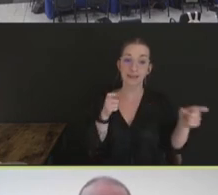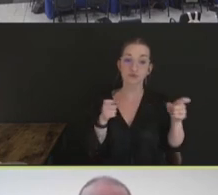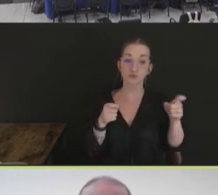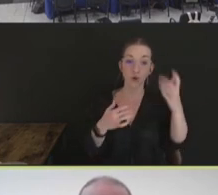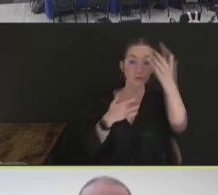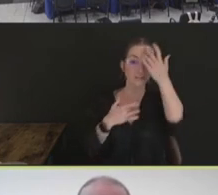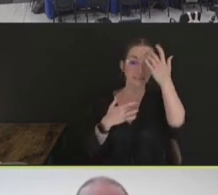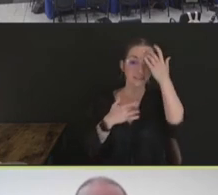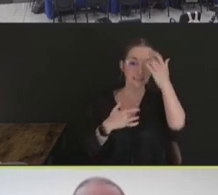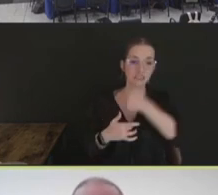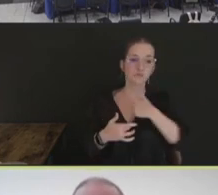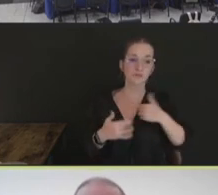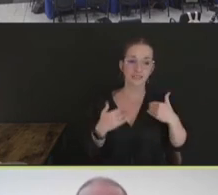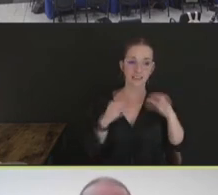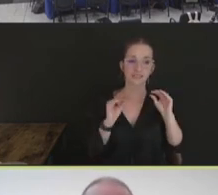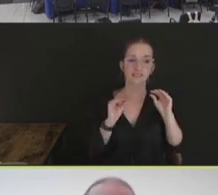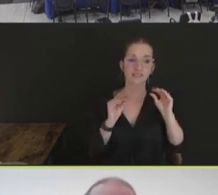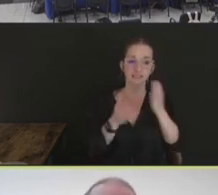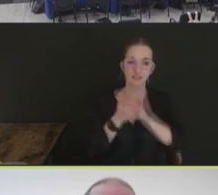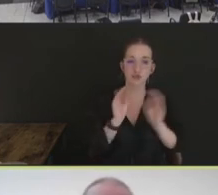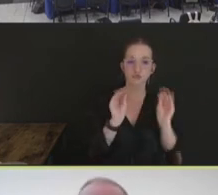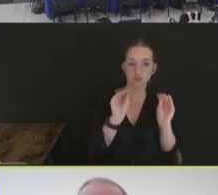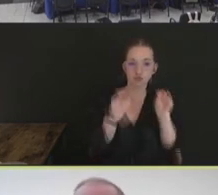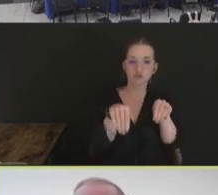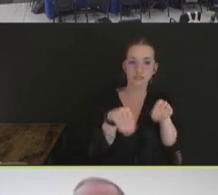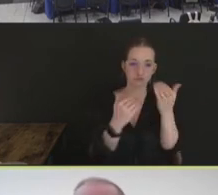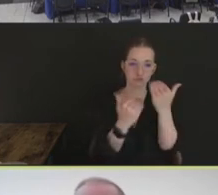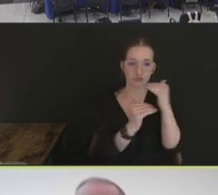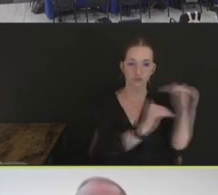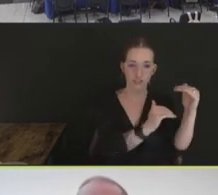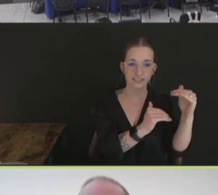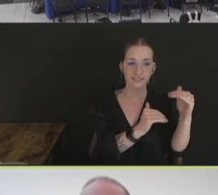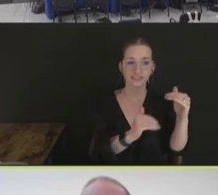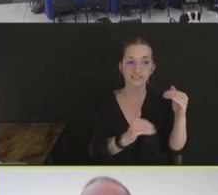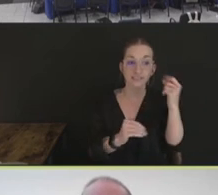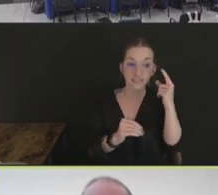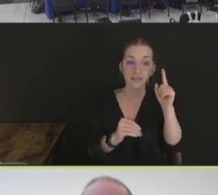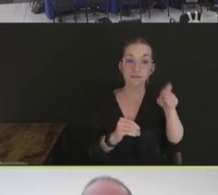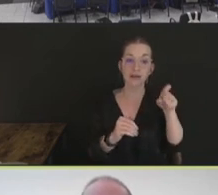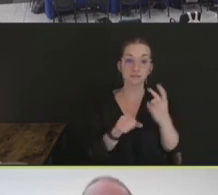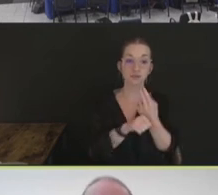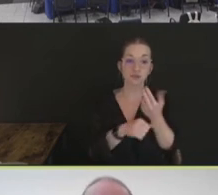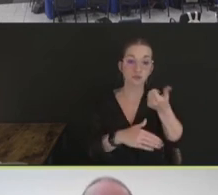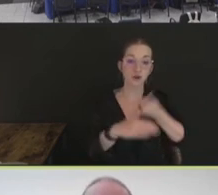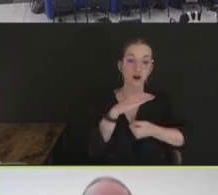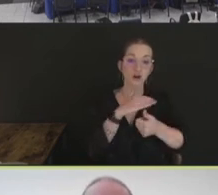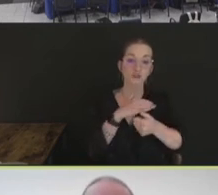we put on them, that they're to be used under the supervision of APHIS veterinary services.